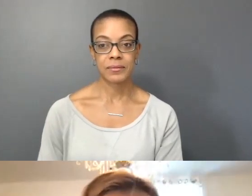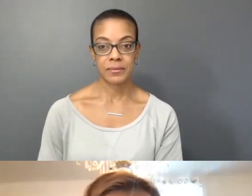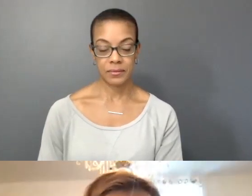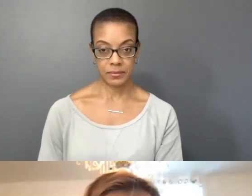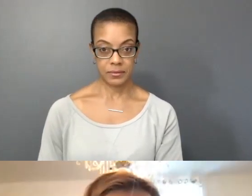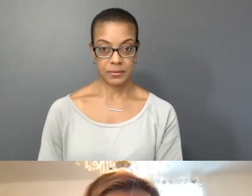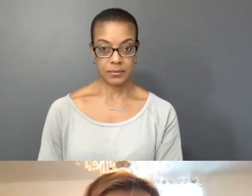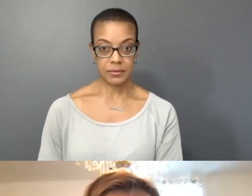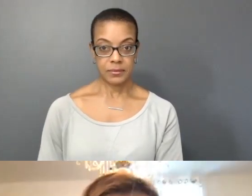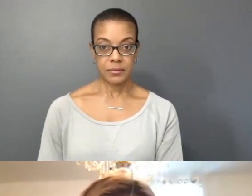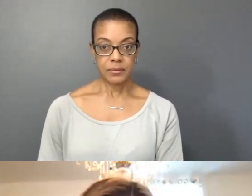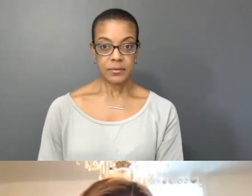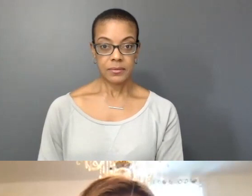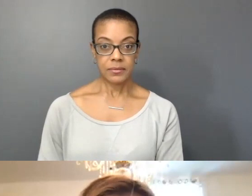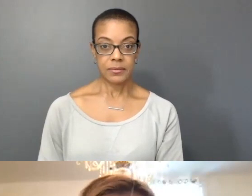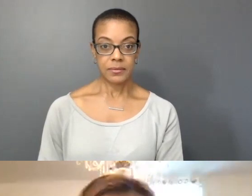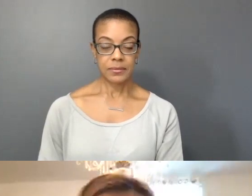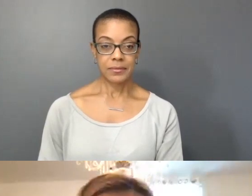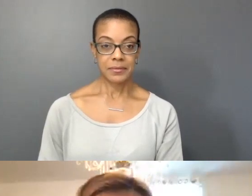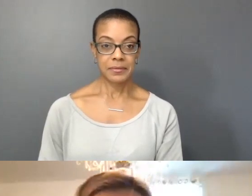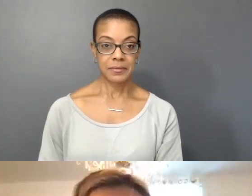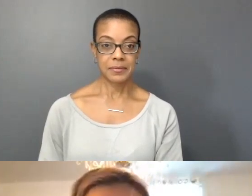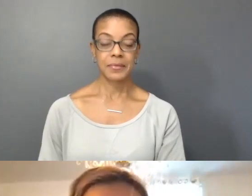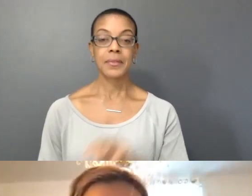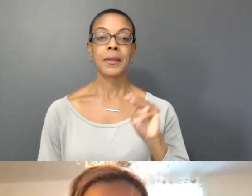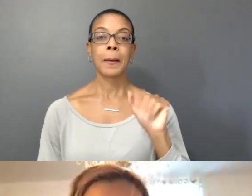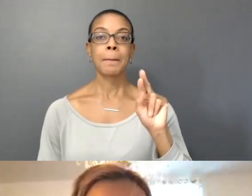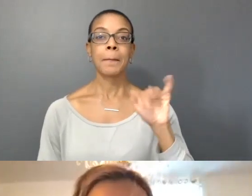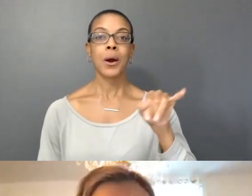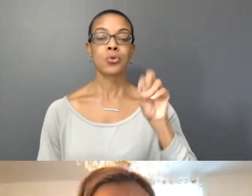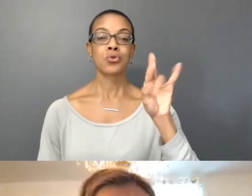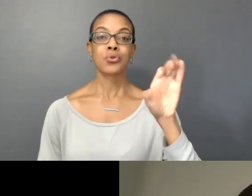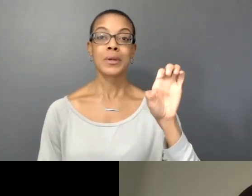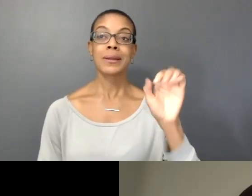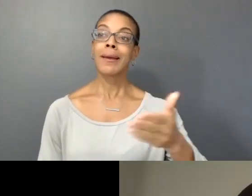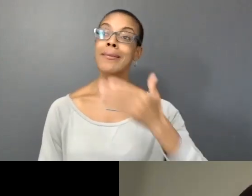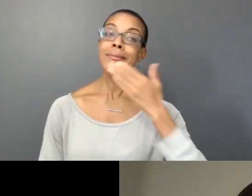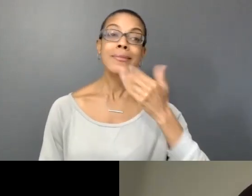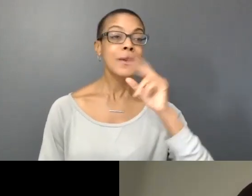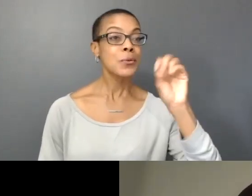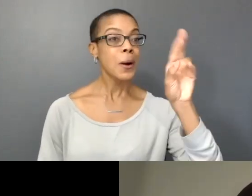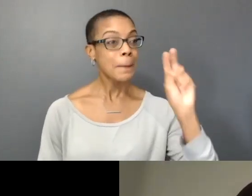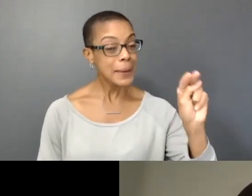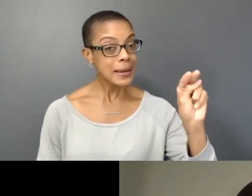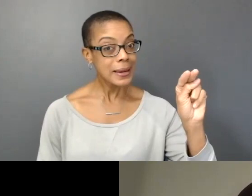Great! Thank you so much Robin. I think we also want to invite Rinchen Dolma